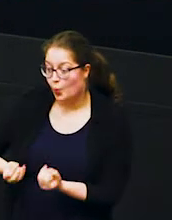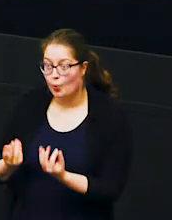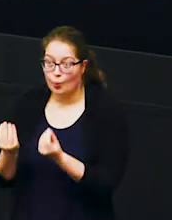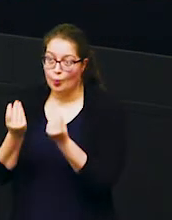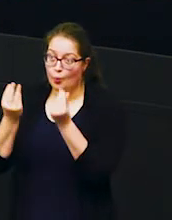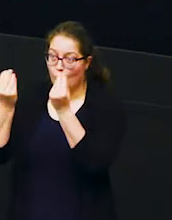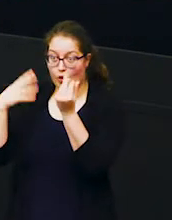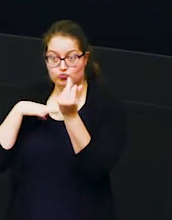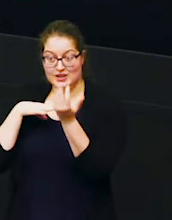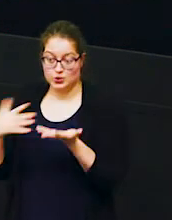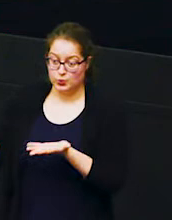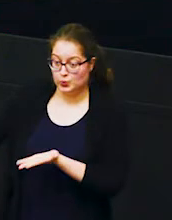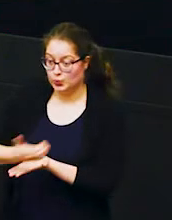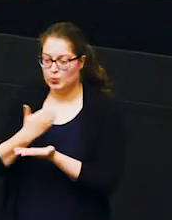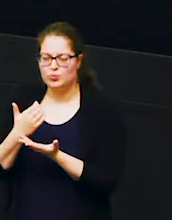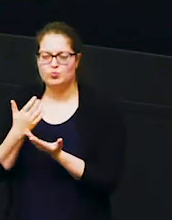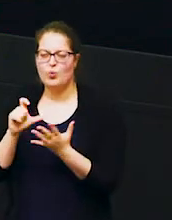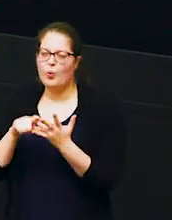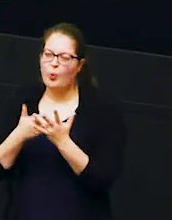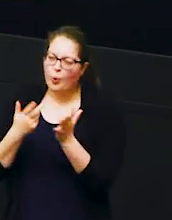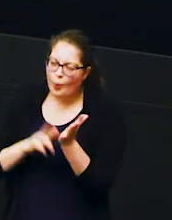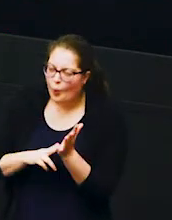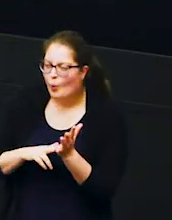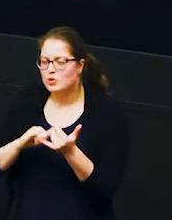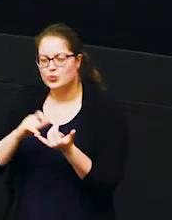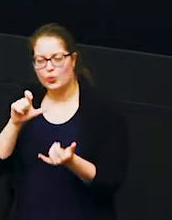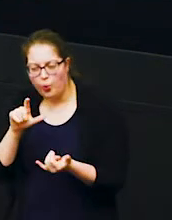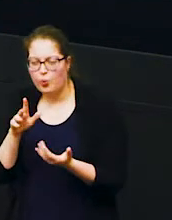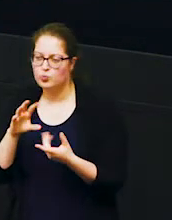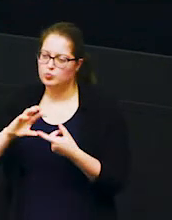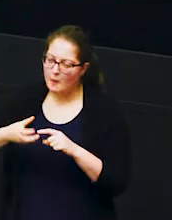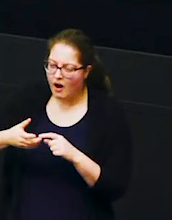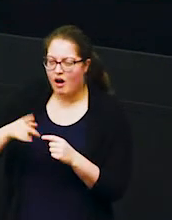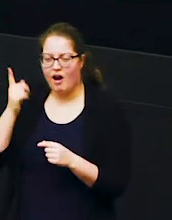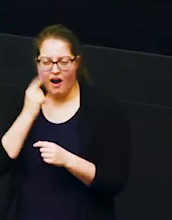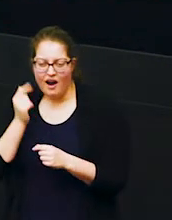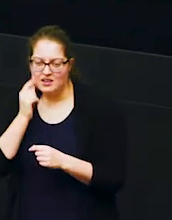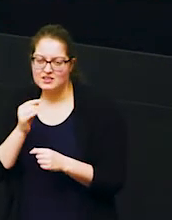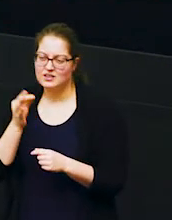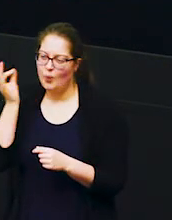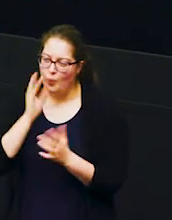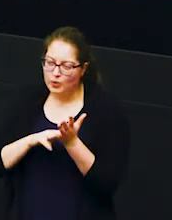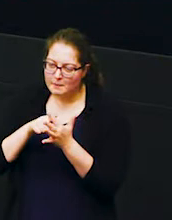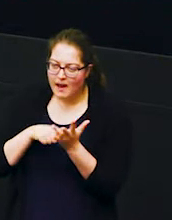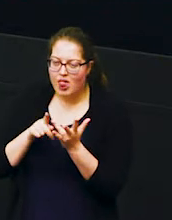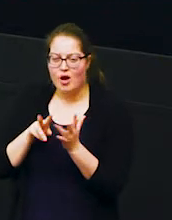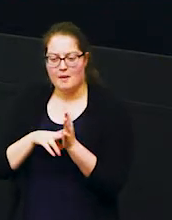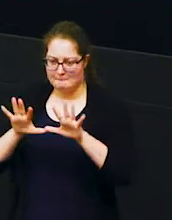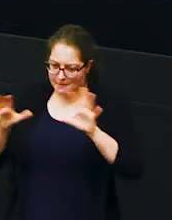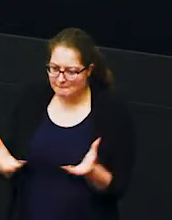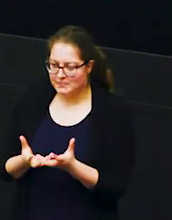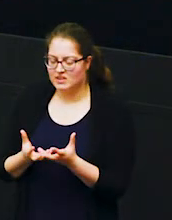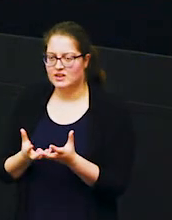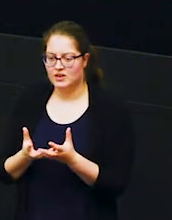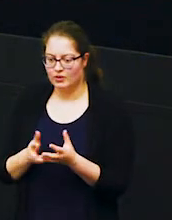for harvest so you know corn tomatoes onions watermelons pumpkins it's all lying in farmers